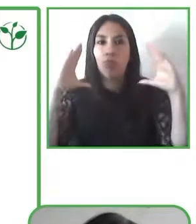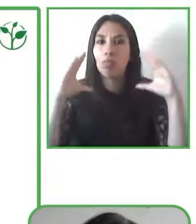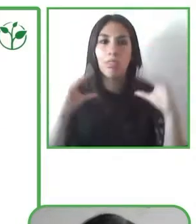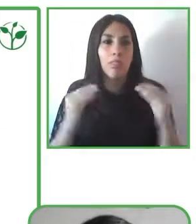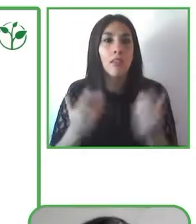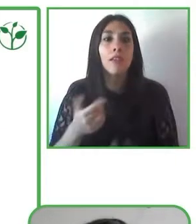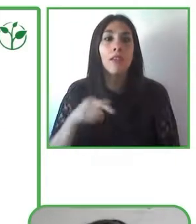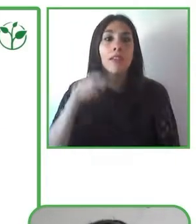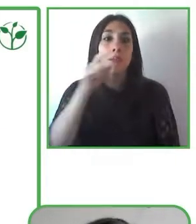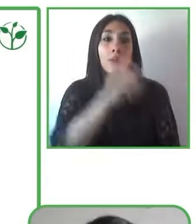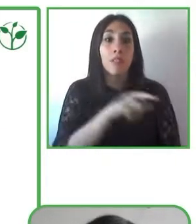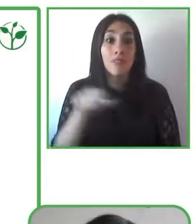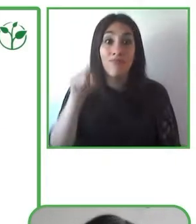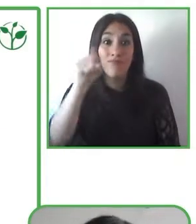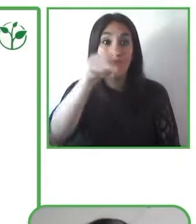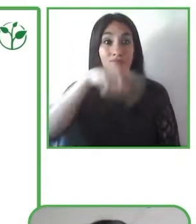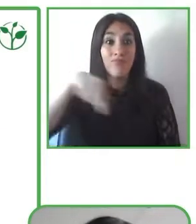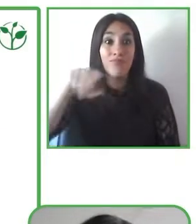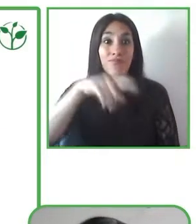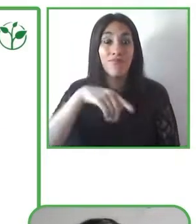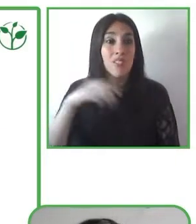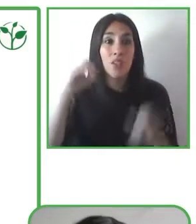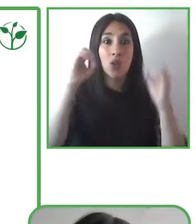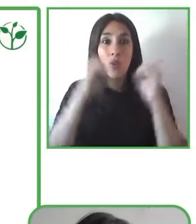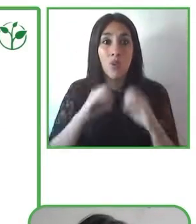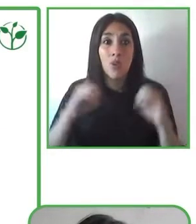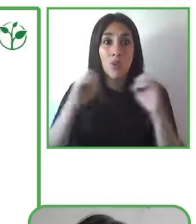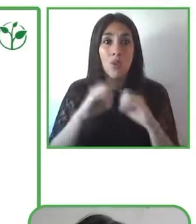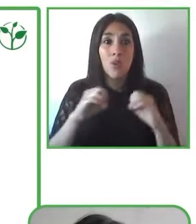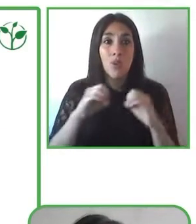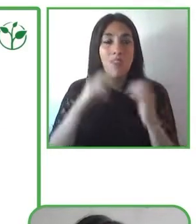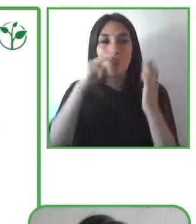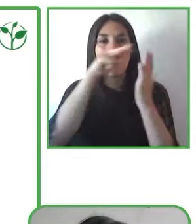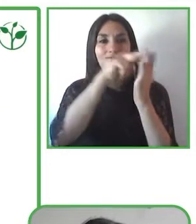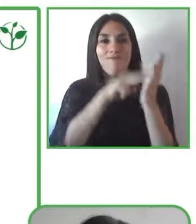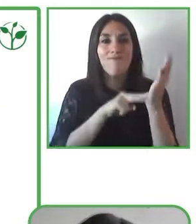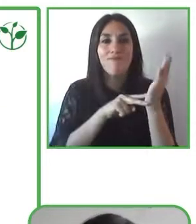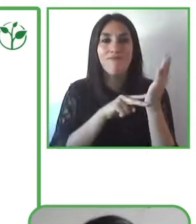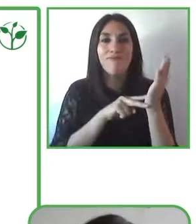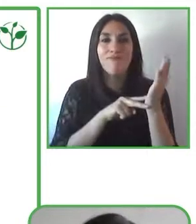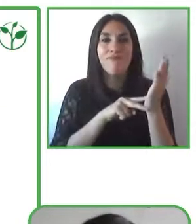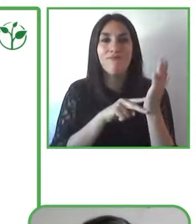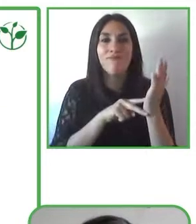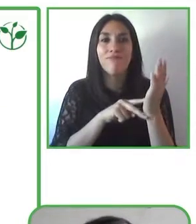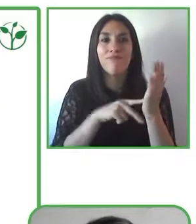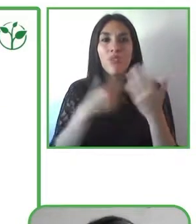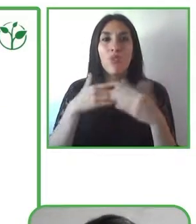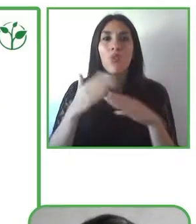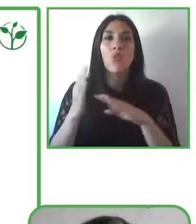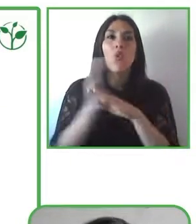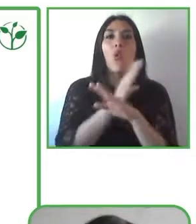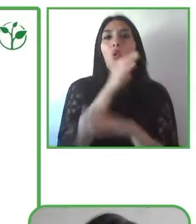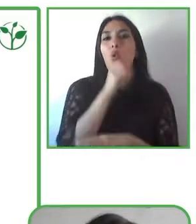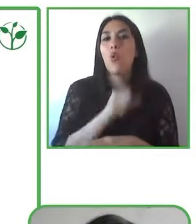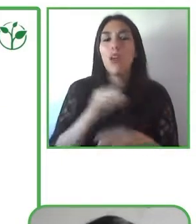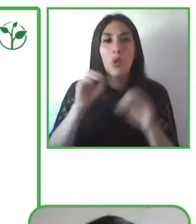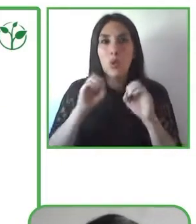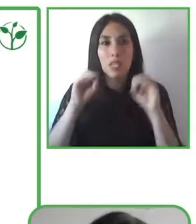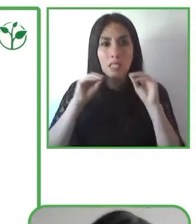for those people who did not receive that possibility of training in reading and writing